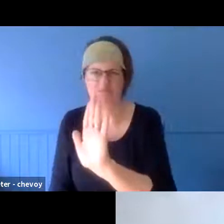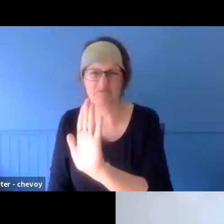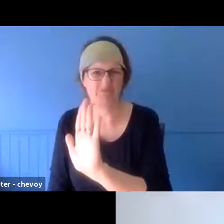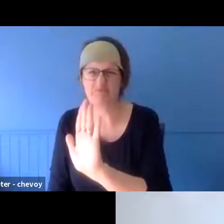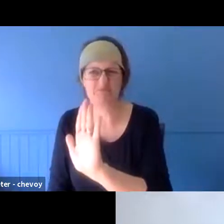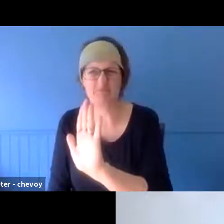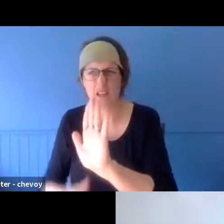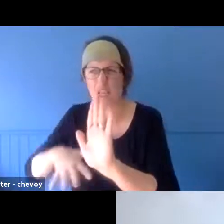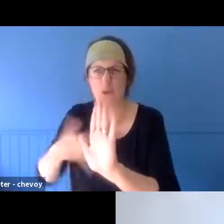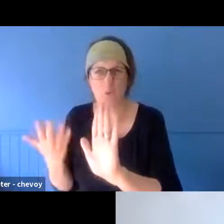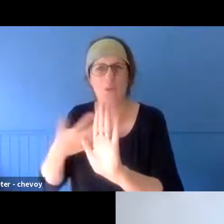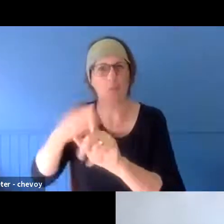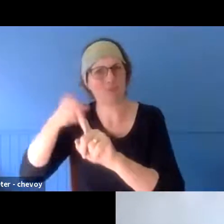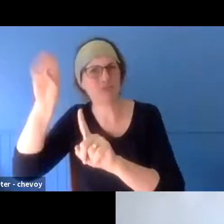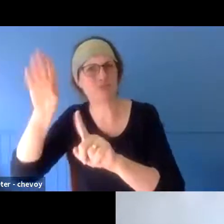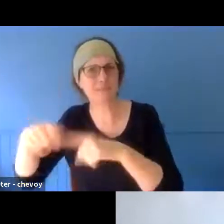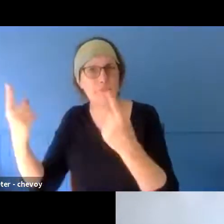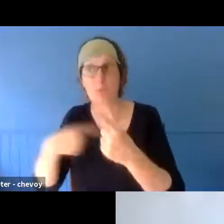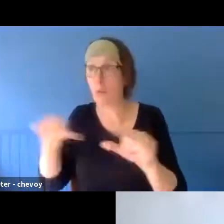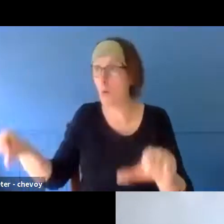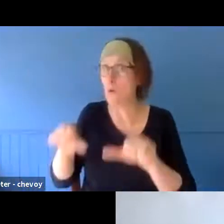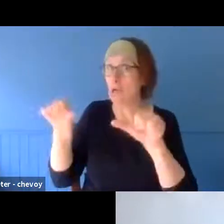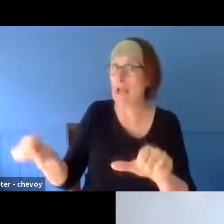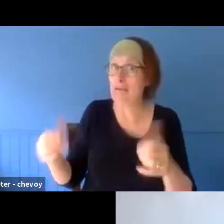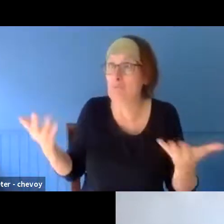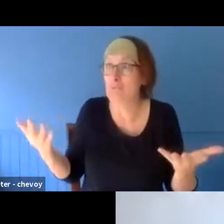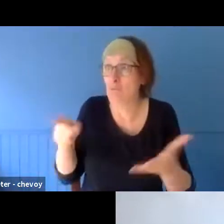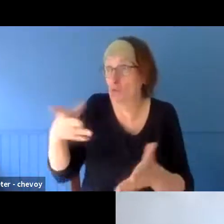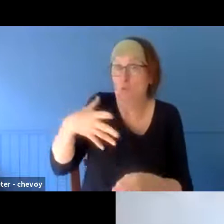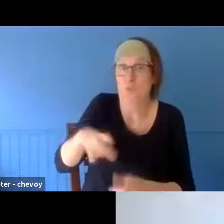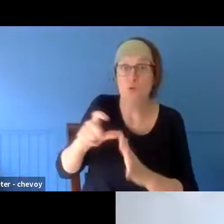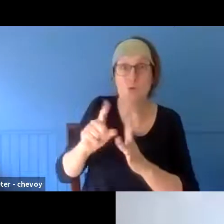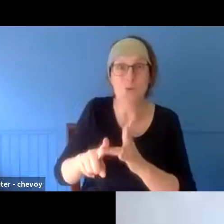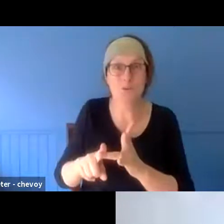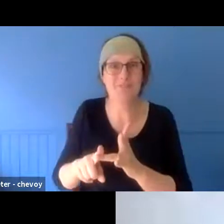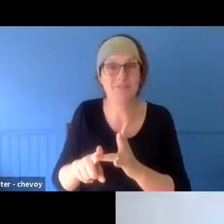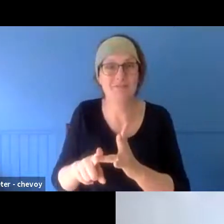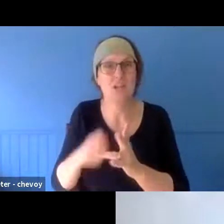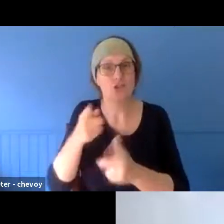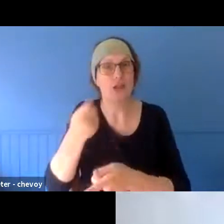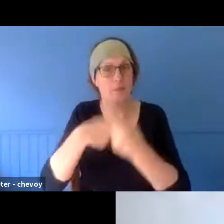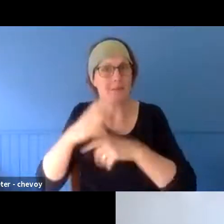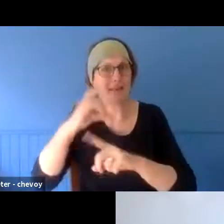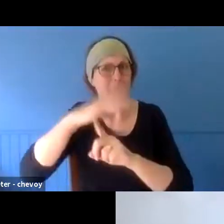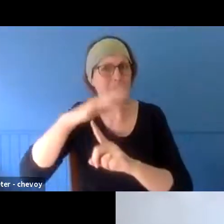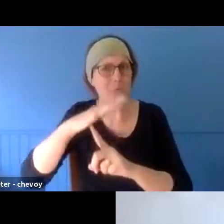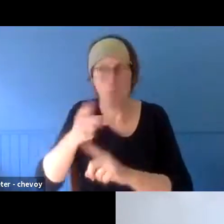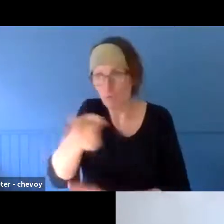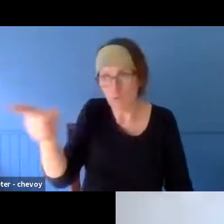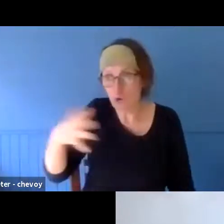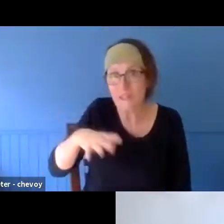do it. We'll do it like this." "OK, whatever, just do what you need to do." That became a theme - "What do you guys need next? Let us